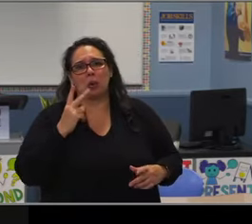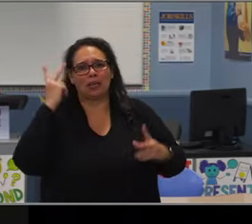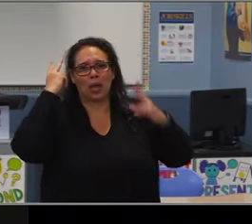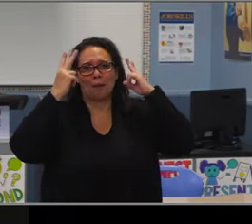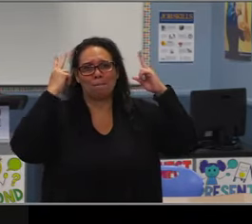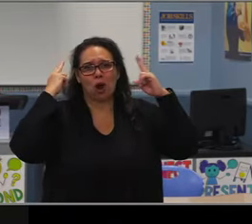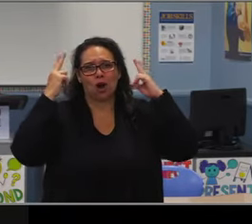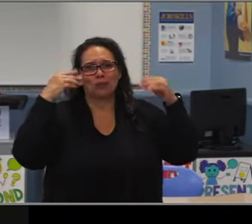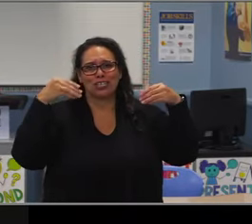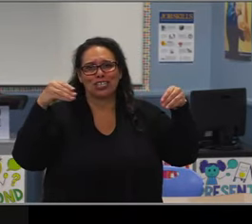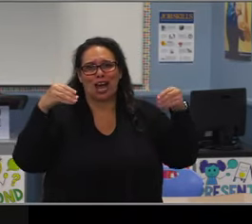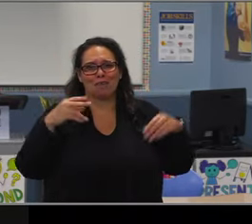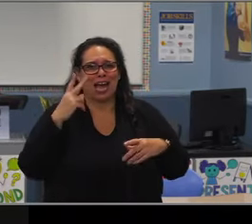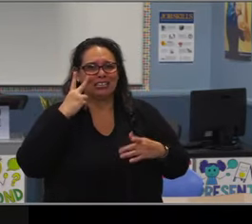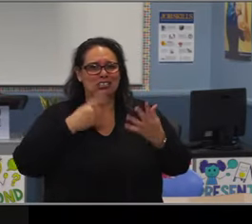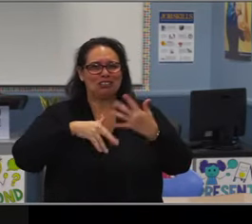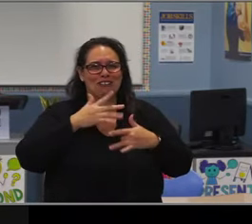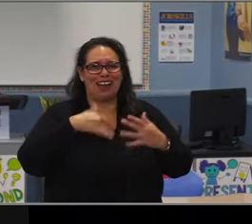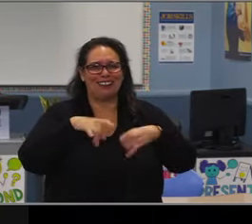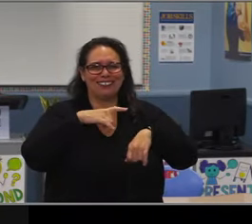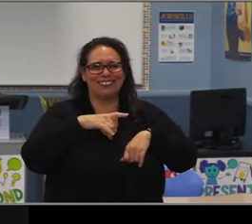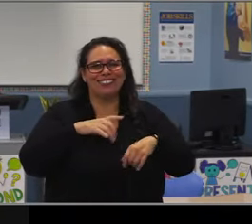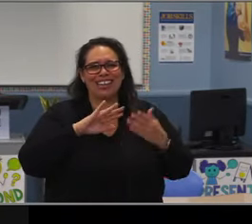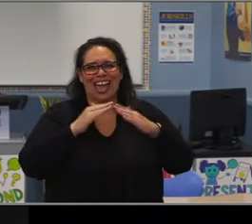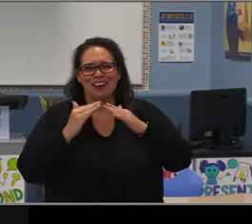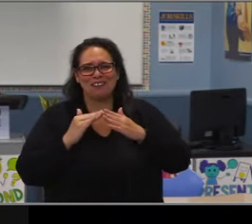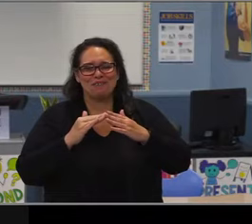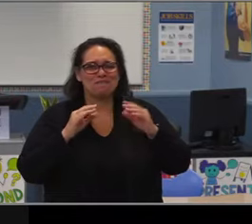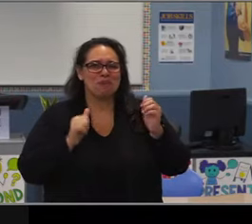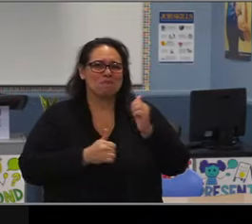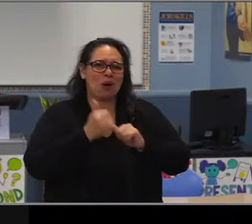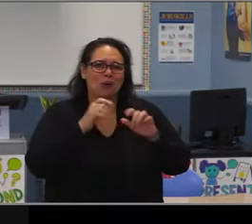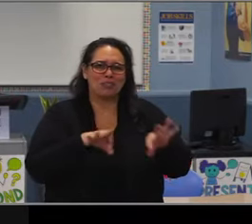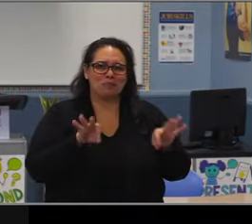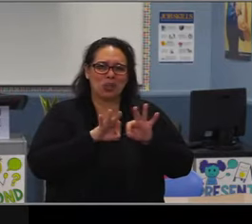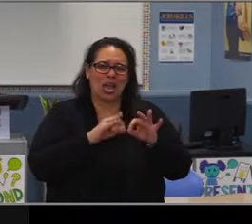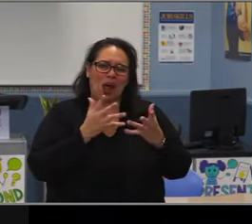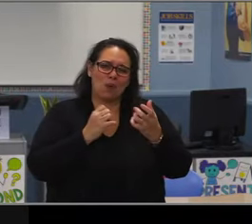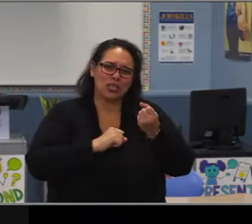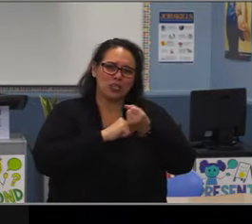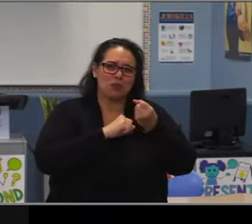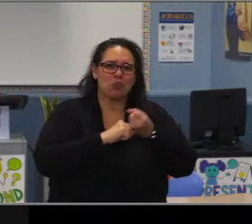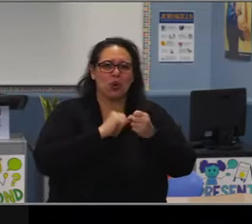while I was principal at Alvarado, you were always so present and you were always willing and supporting of our work